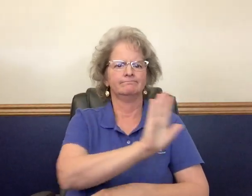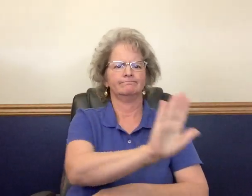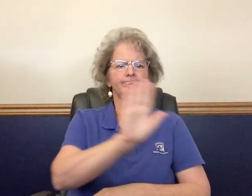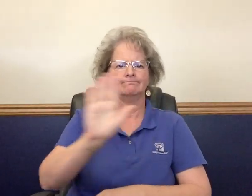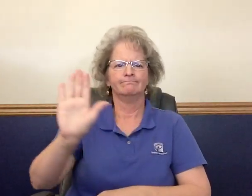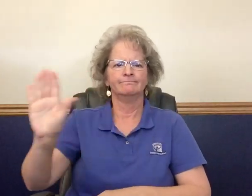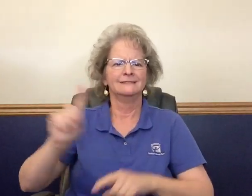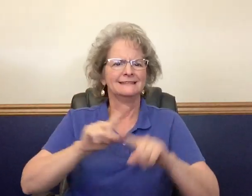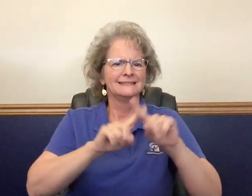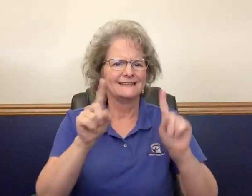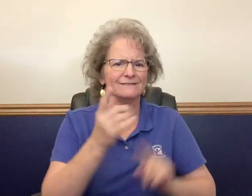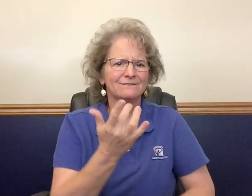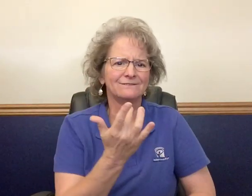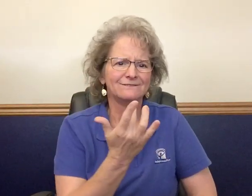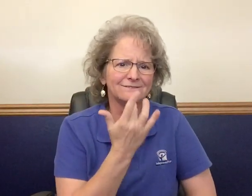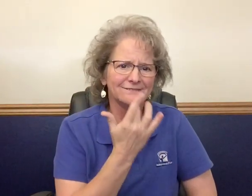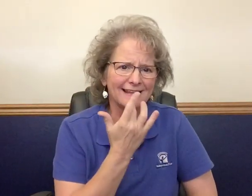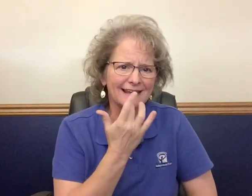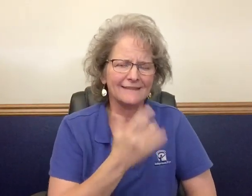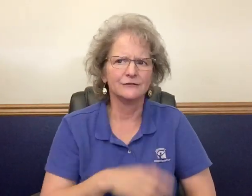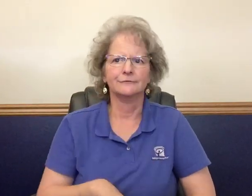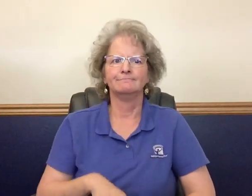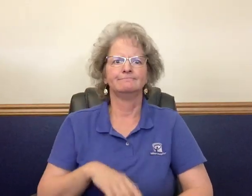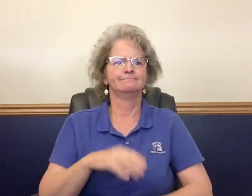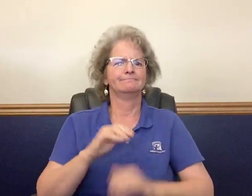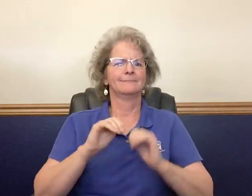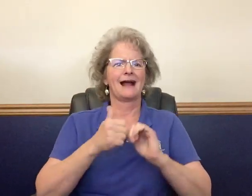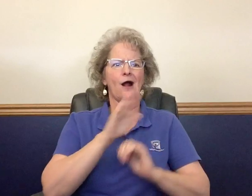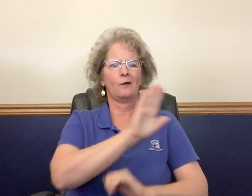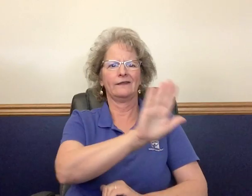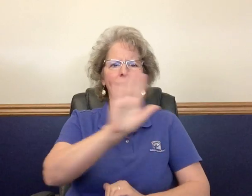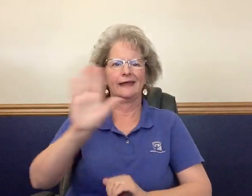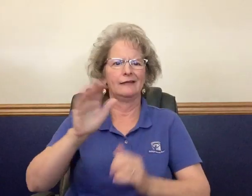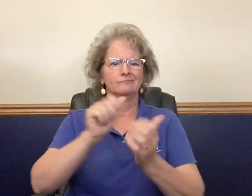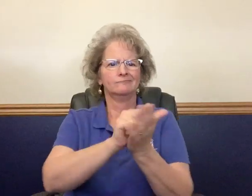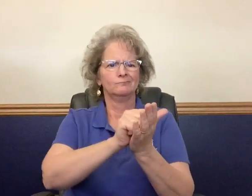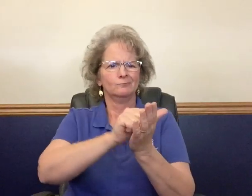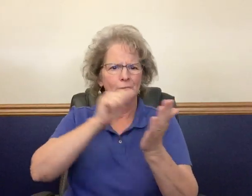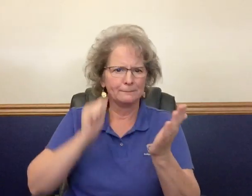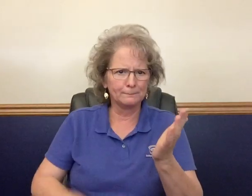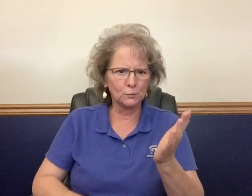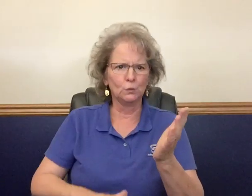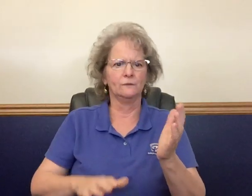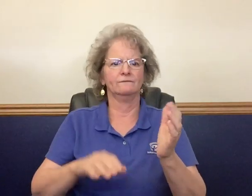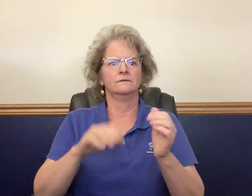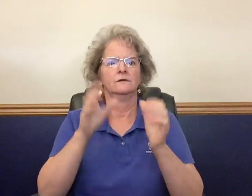make their own coffee flavors. How each factory remove